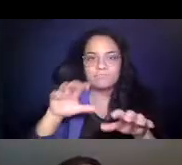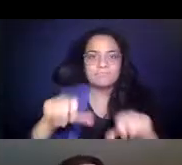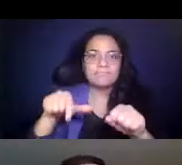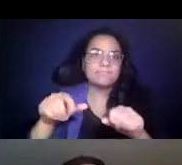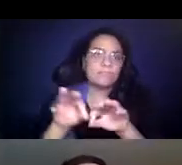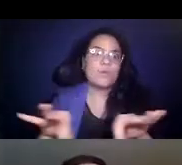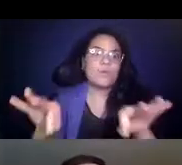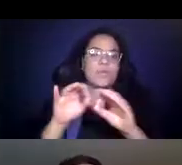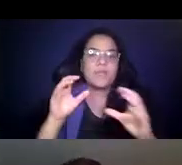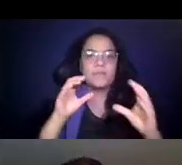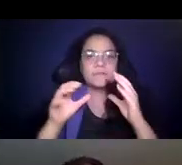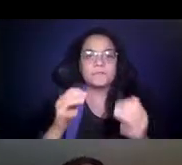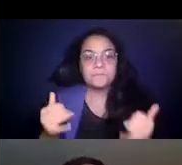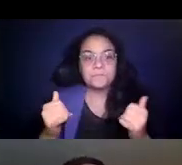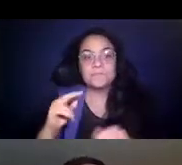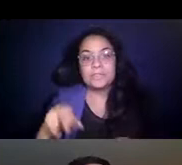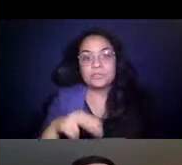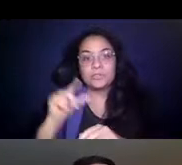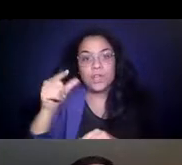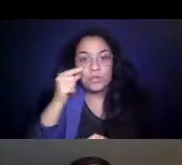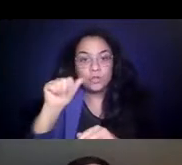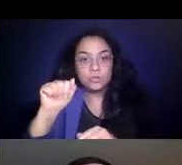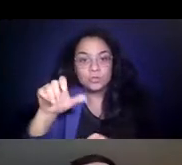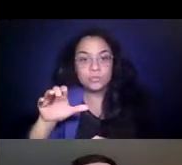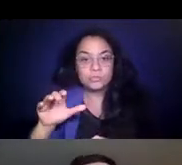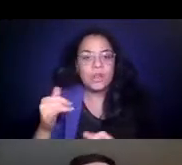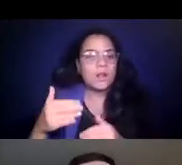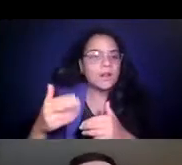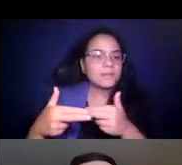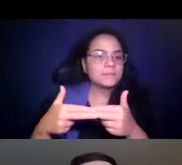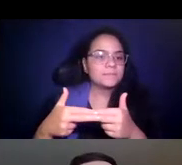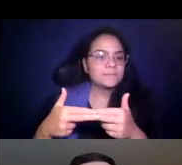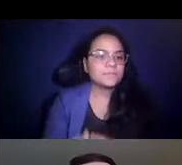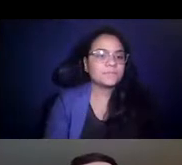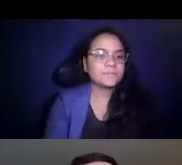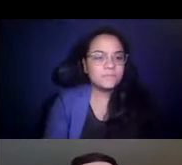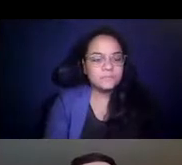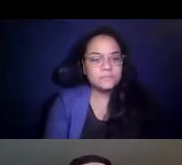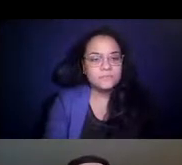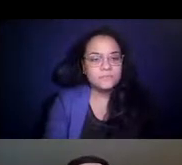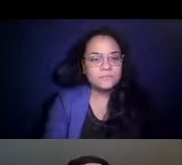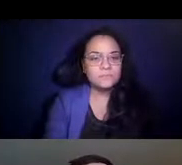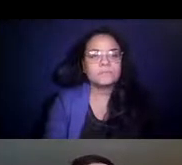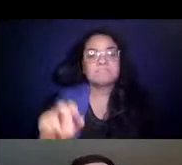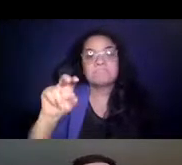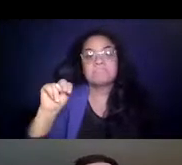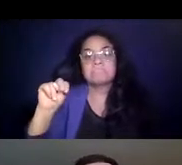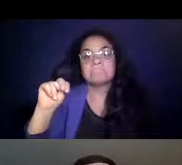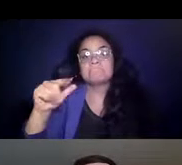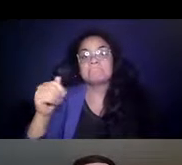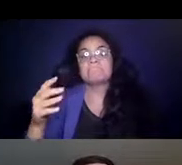14:29:23 The National Governors Association represents -- the NGA represents the nation's